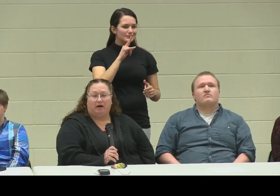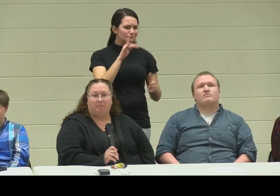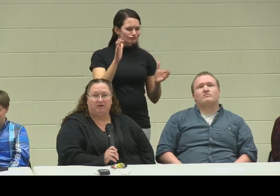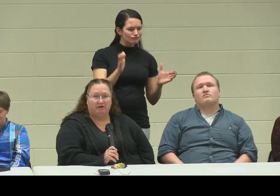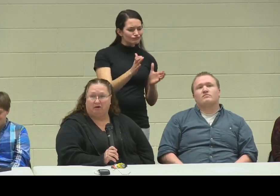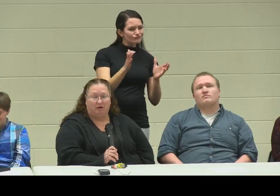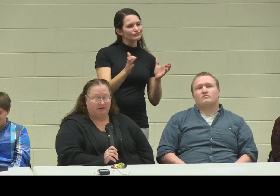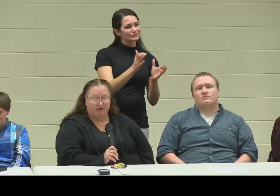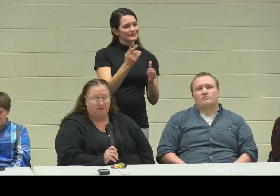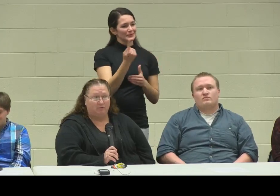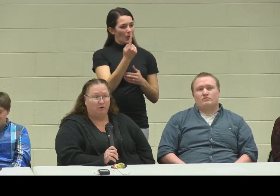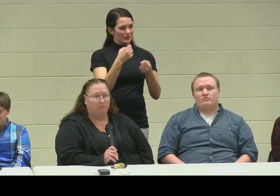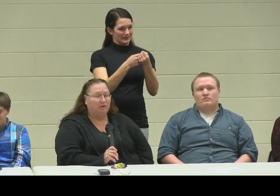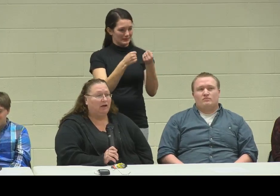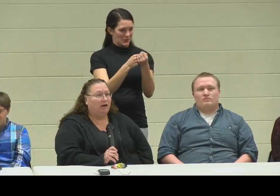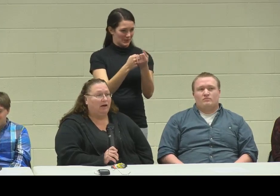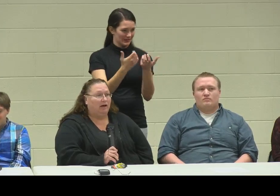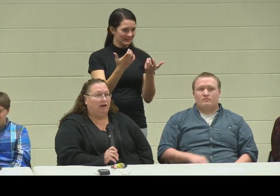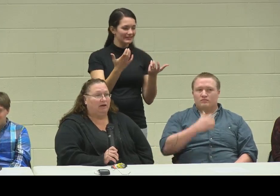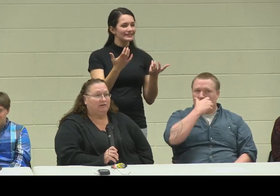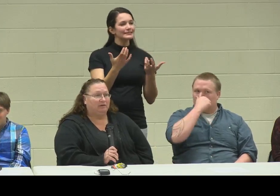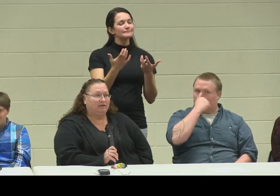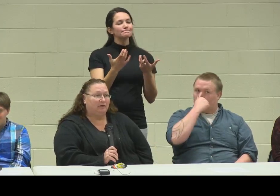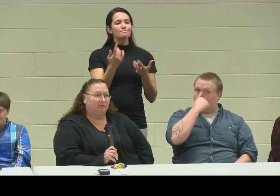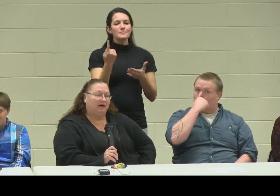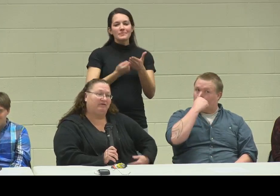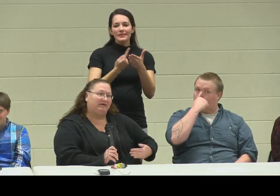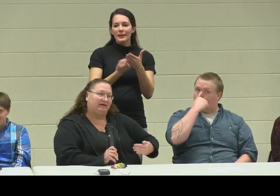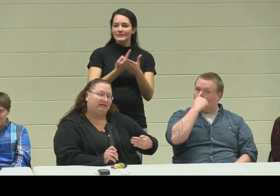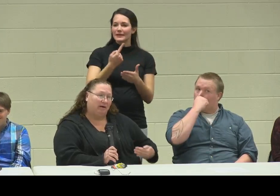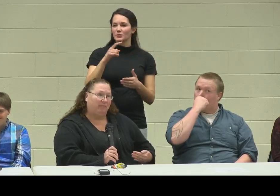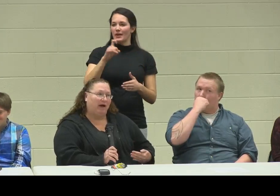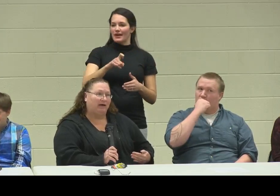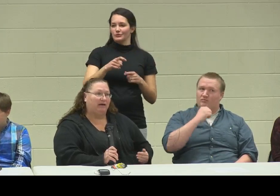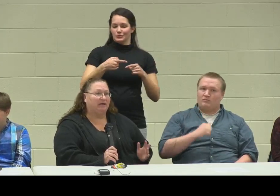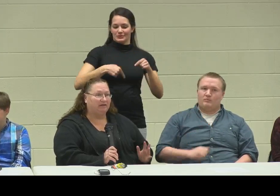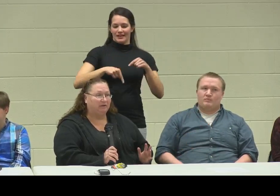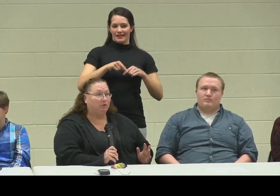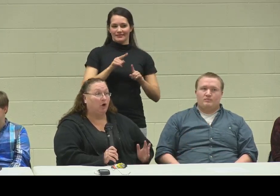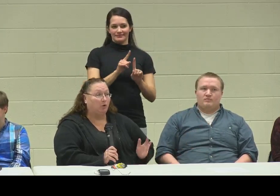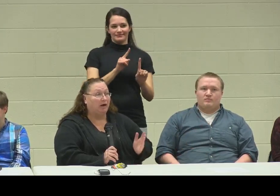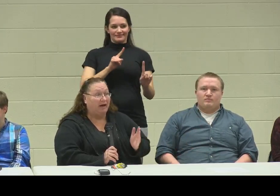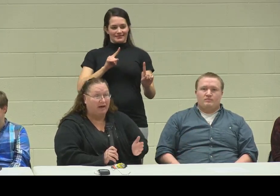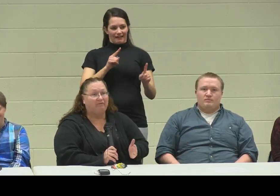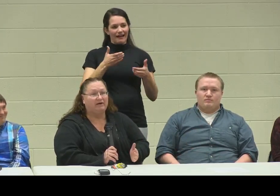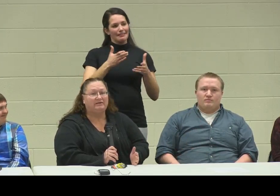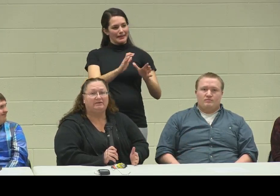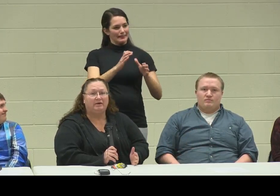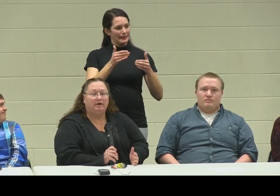and be there all the time for them. Sometimes we have to take a step back and let them go ahead of us,